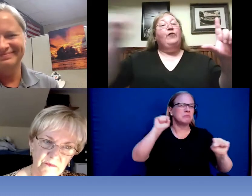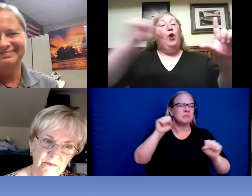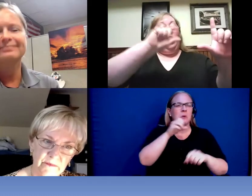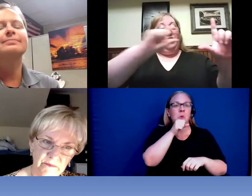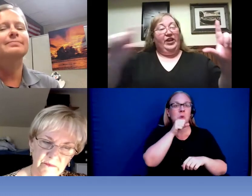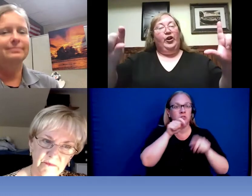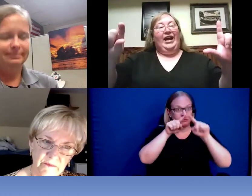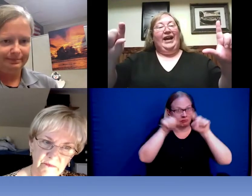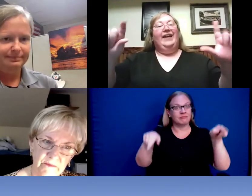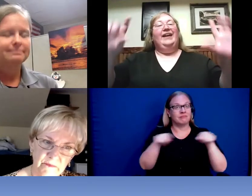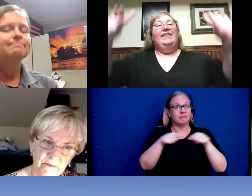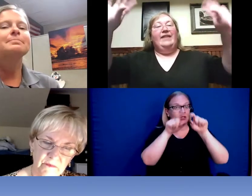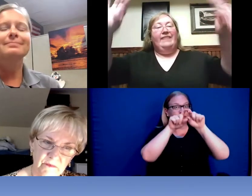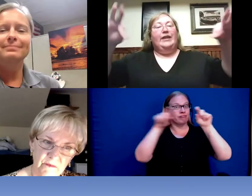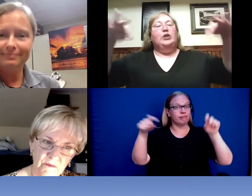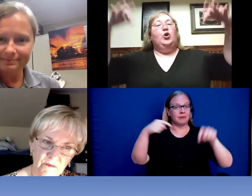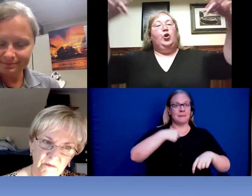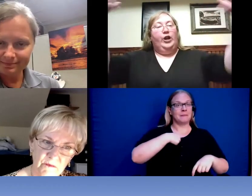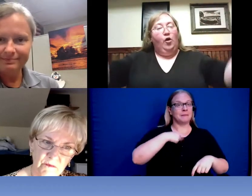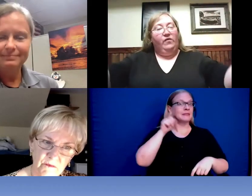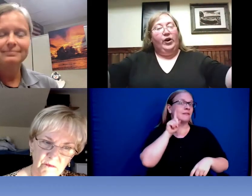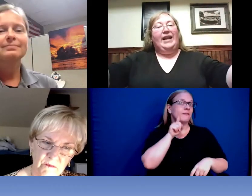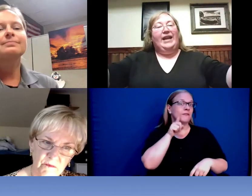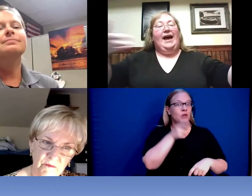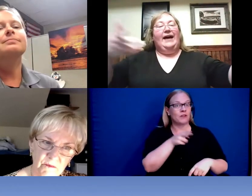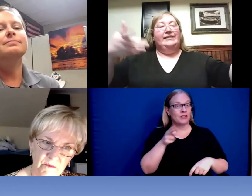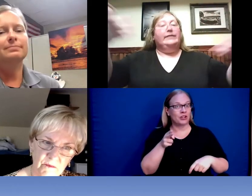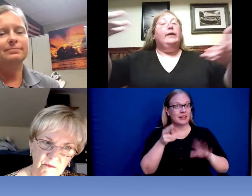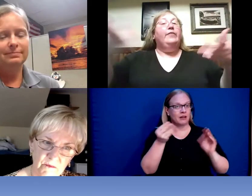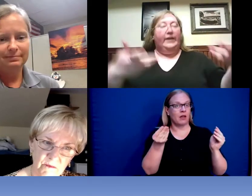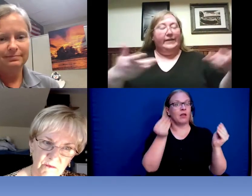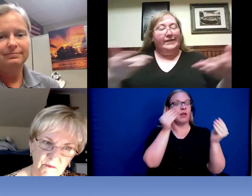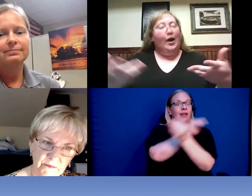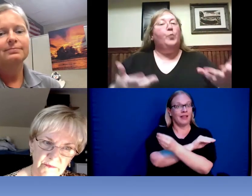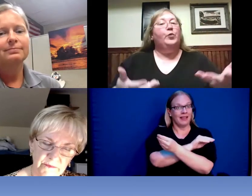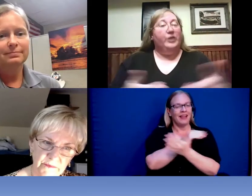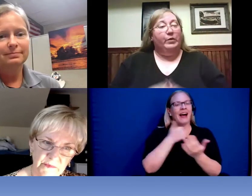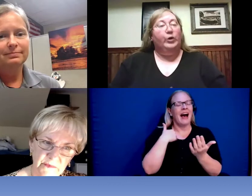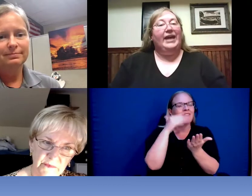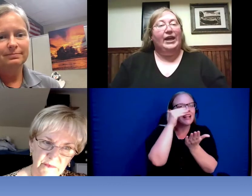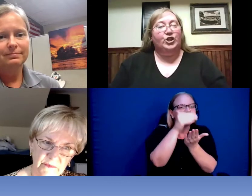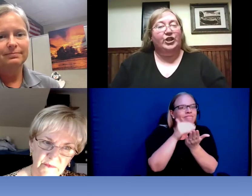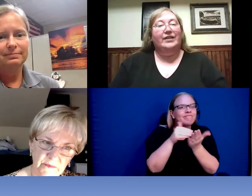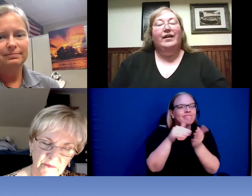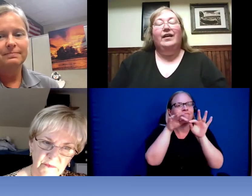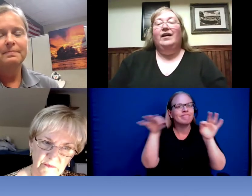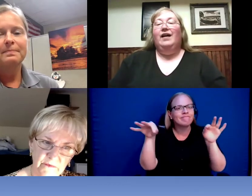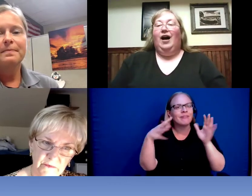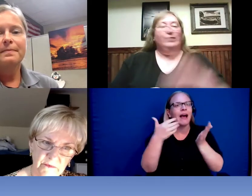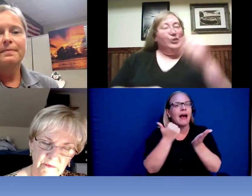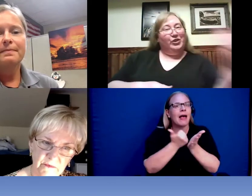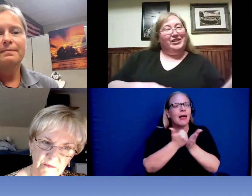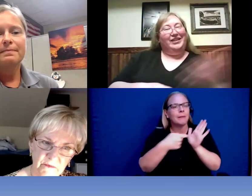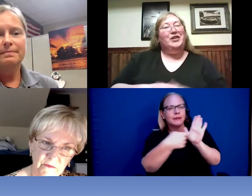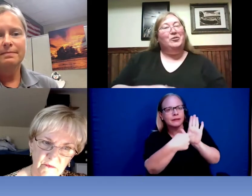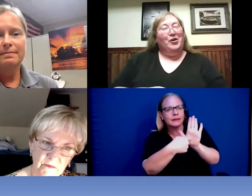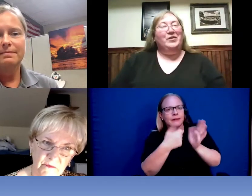hard of hearing and then they can turn it over and it has things to help with communication . So just to let you know